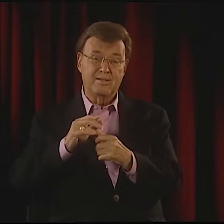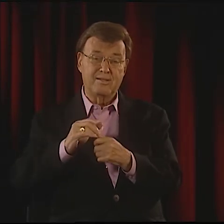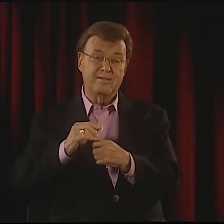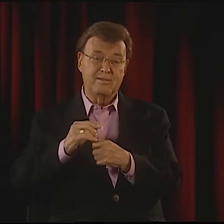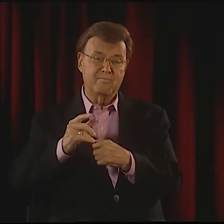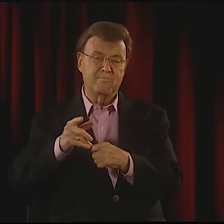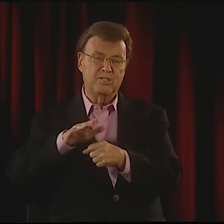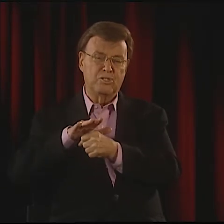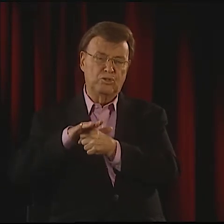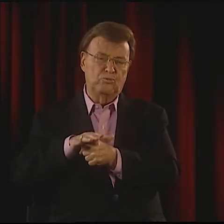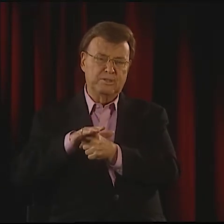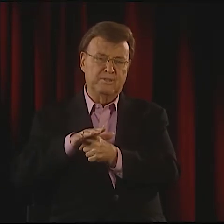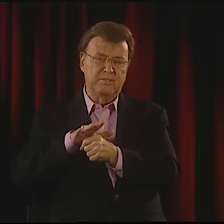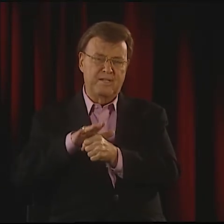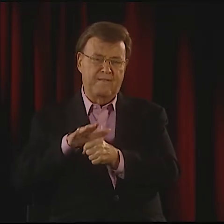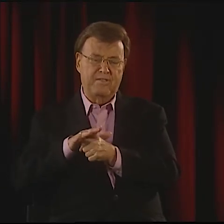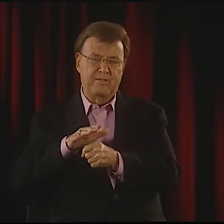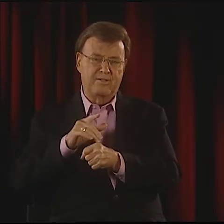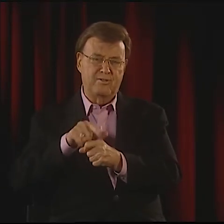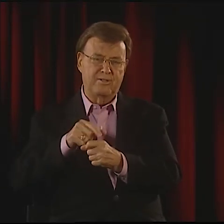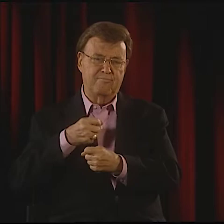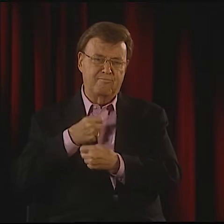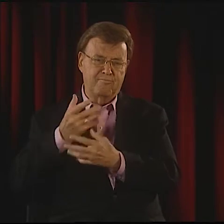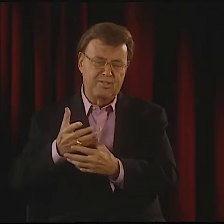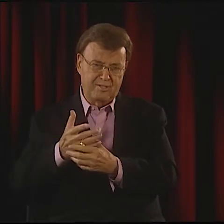DETERMINES WHAT SORT OF POETRY THEY PRODUCE.